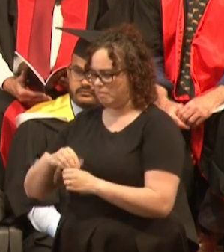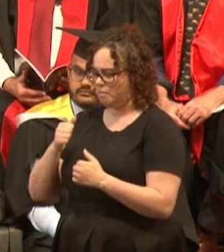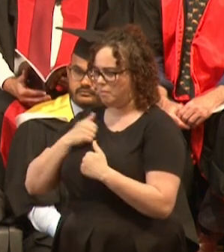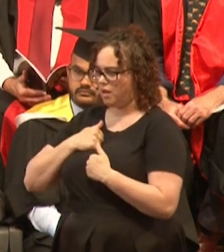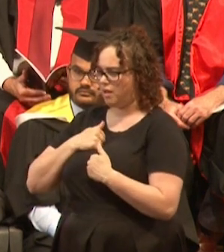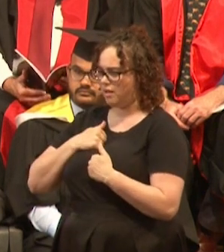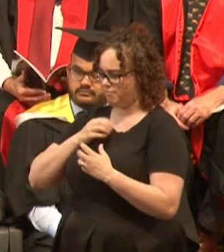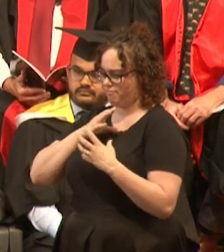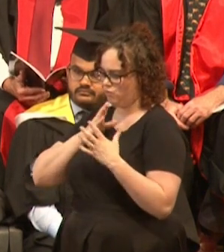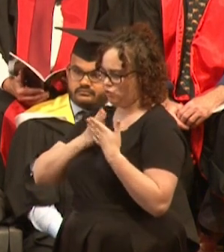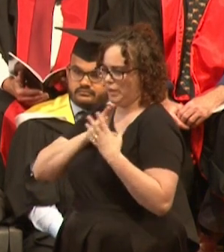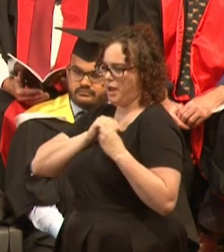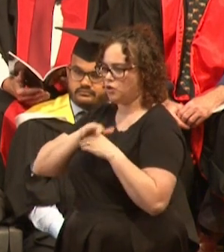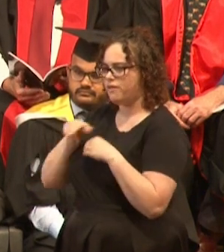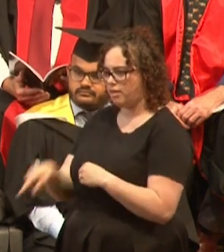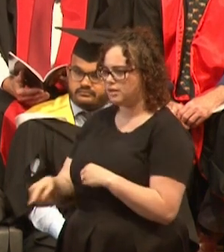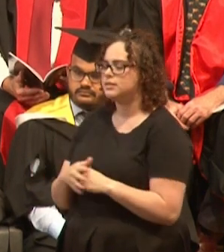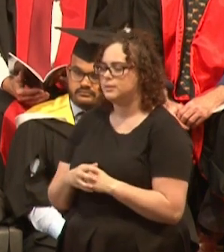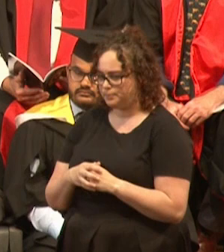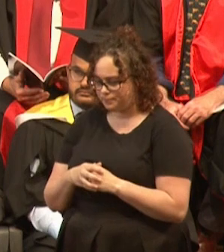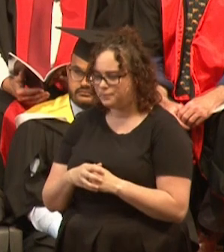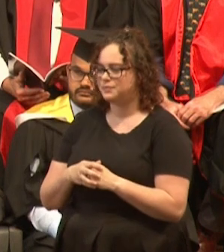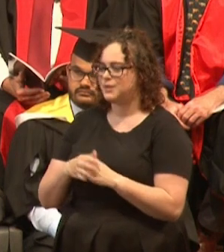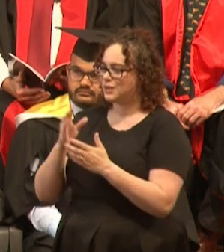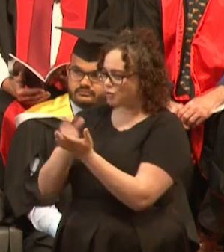Graduates, congratulations to you all, sincerely.